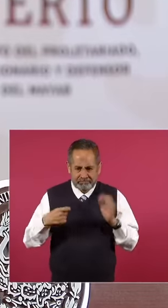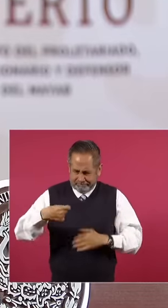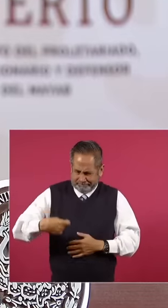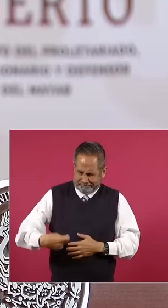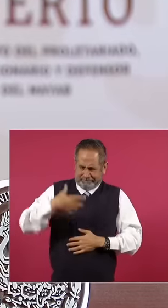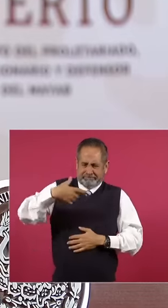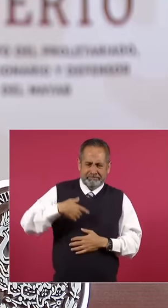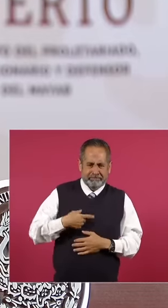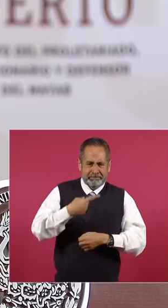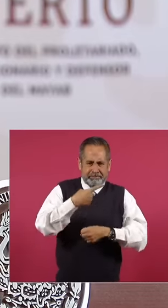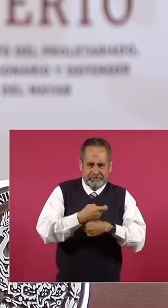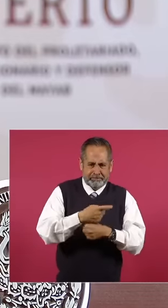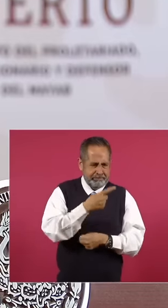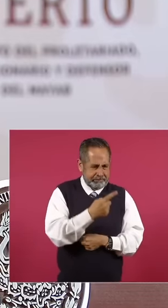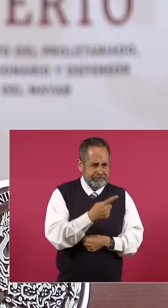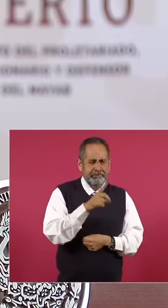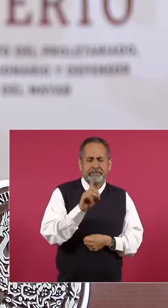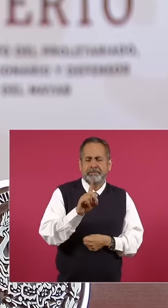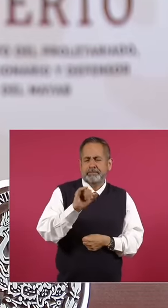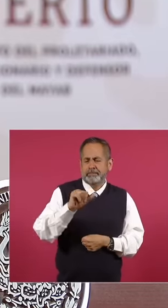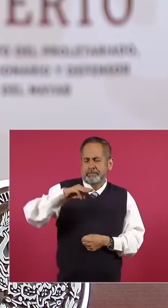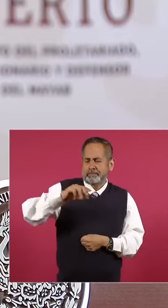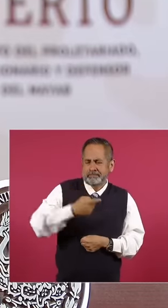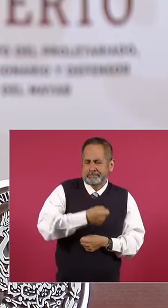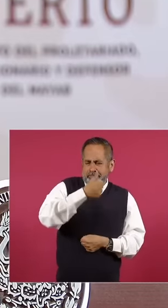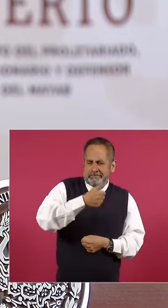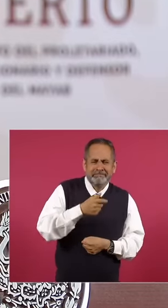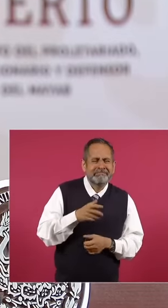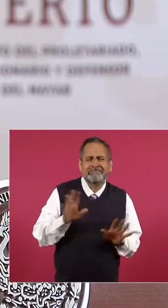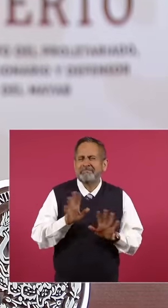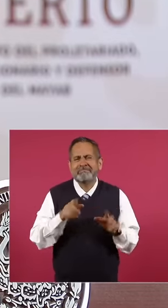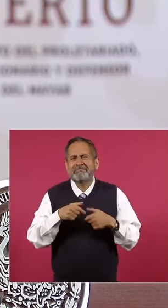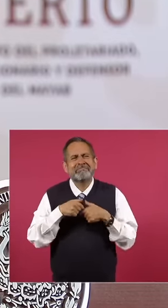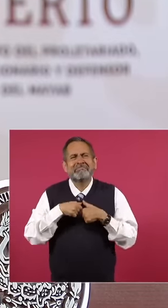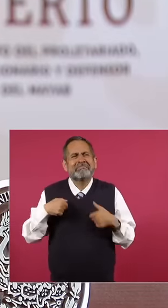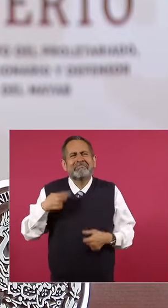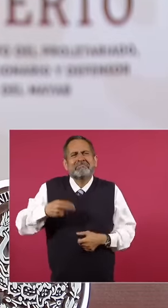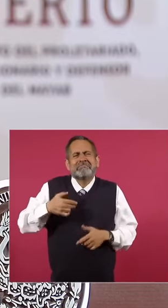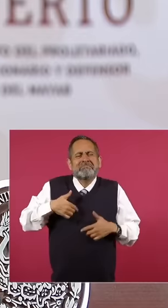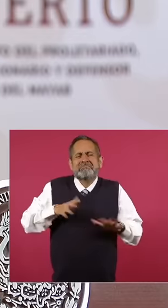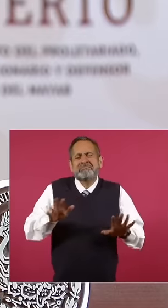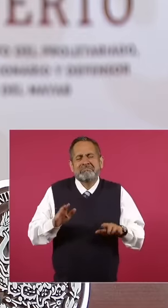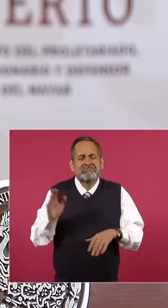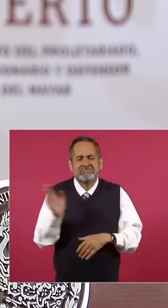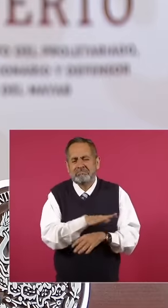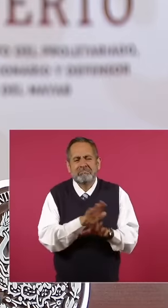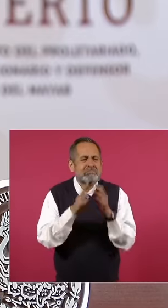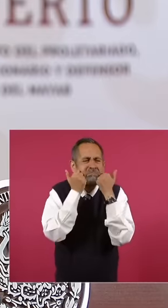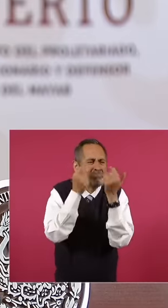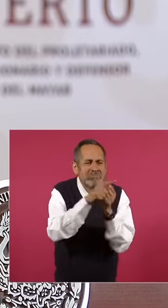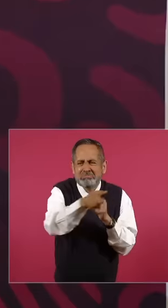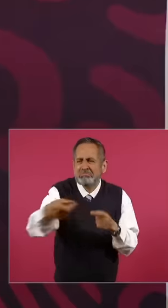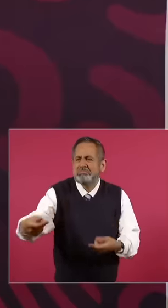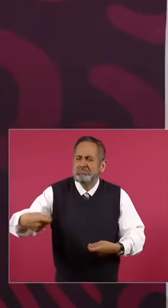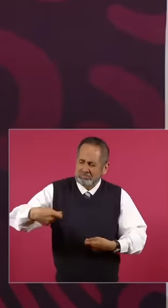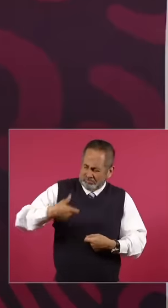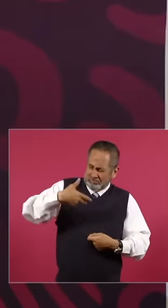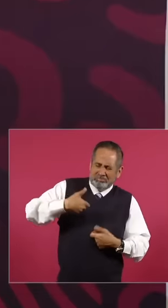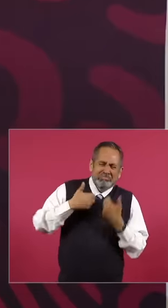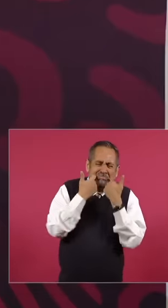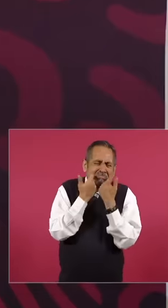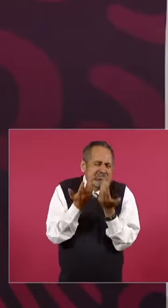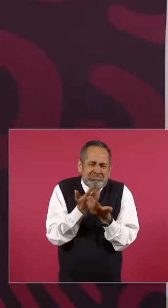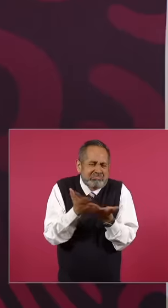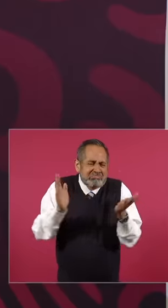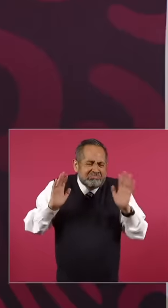lady would not correspond to me but that's the least of it, you can call me whatever you want in the string